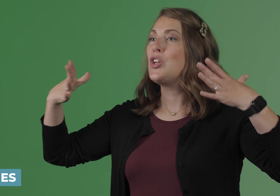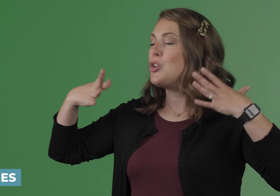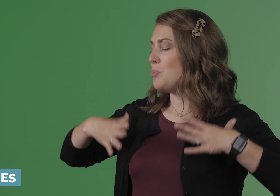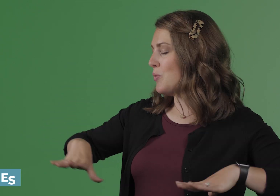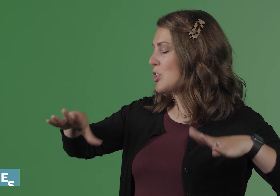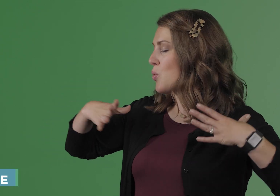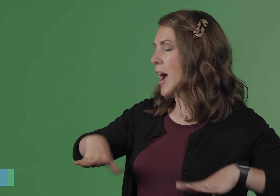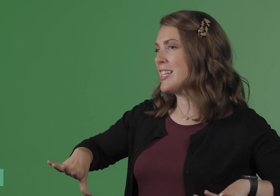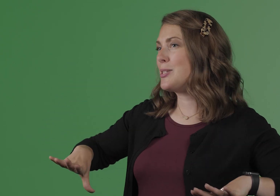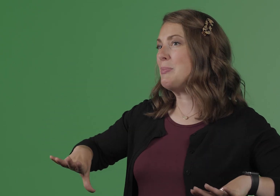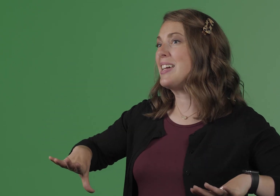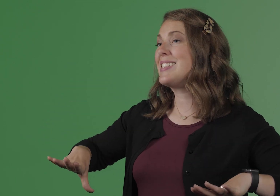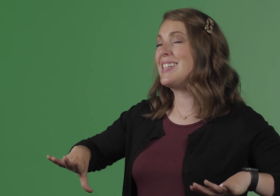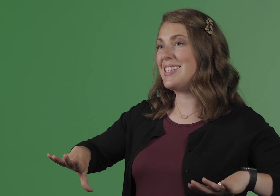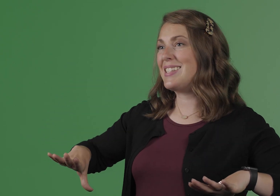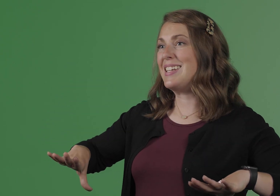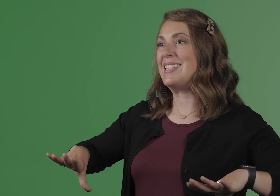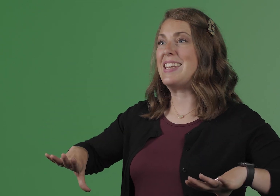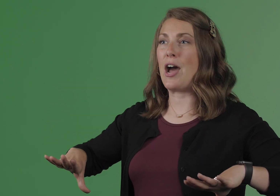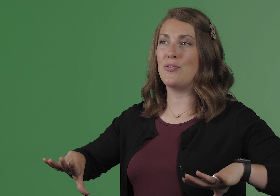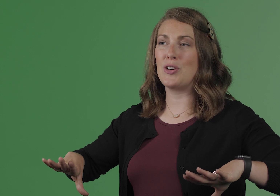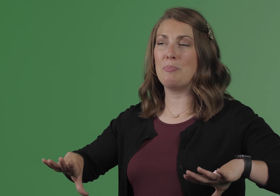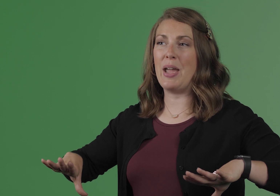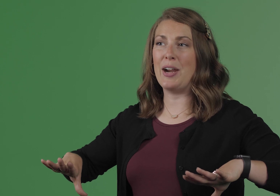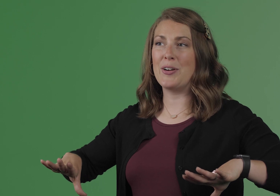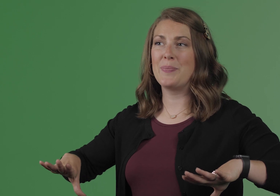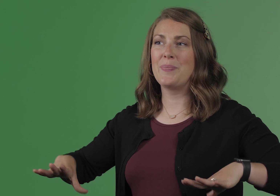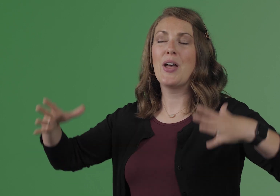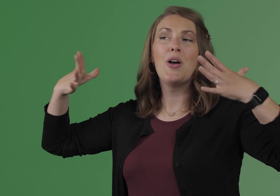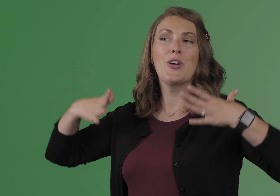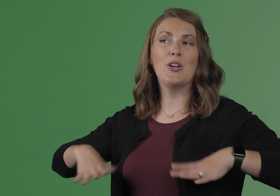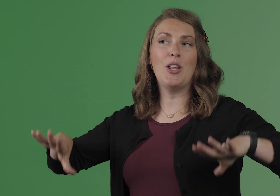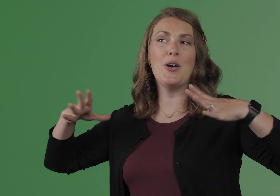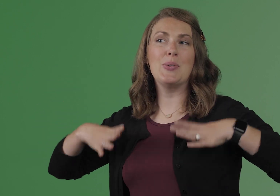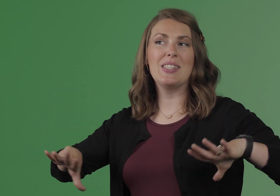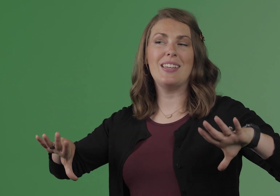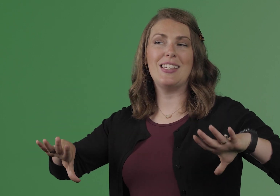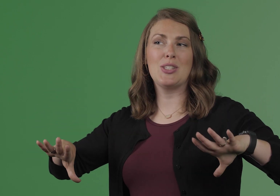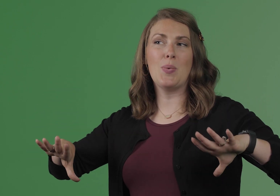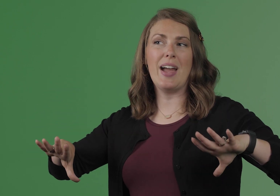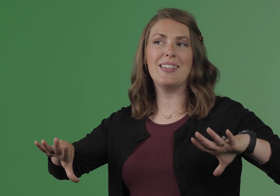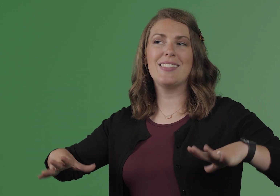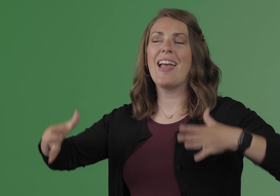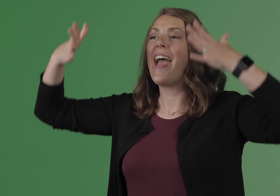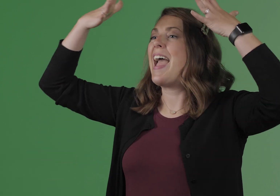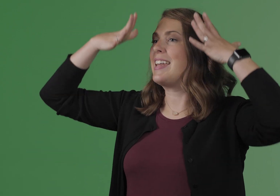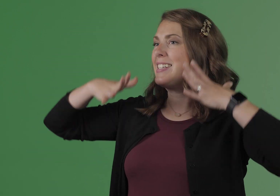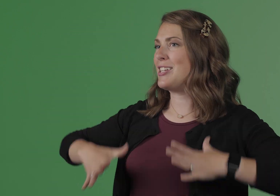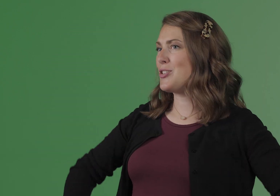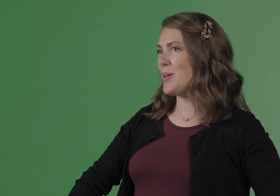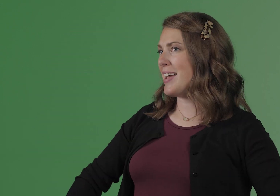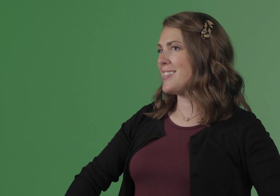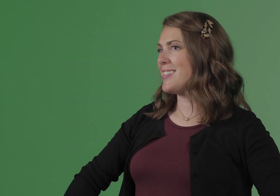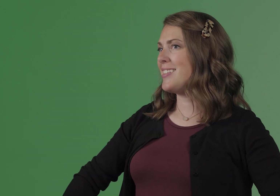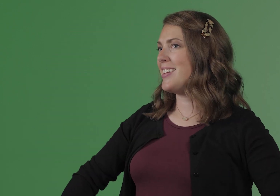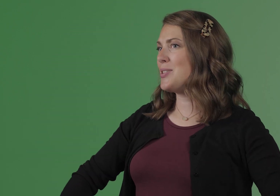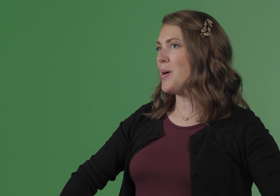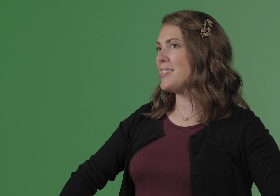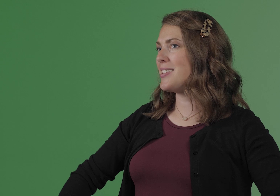You move it twice because this is a noun verb pair close is twice. And to get dressed is what?